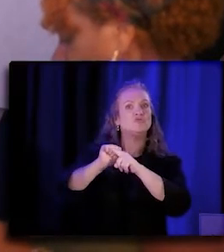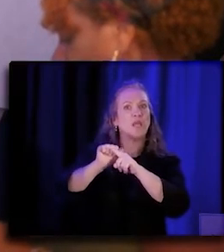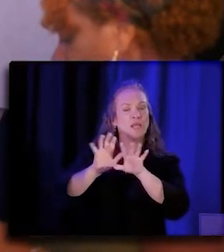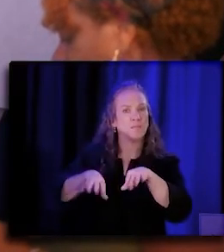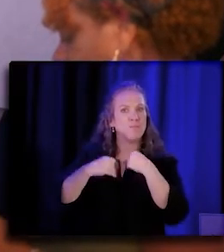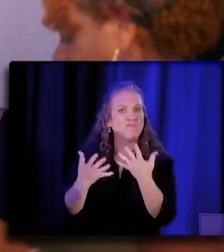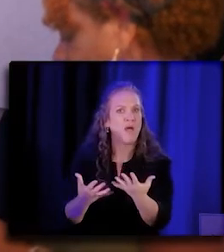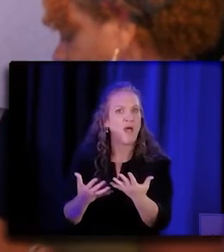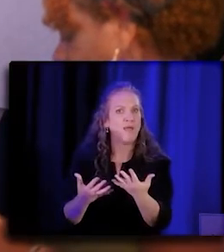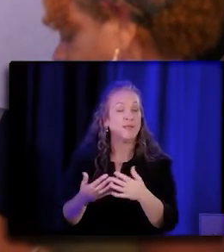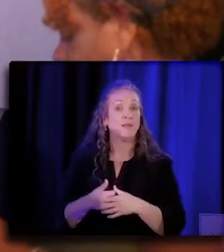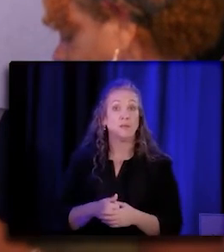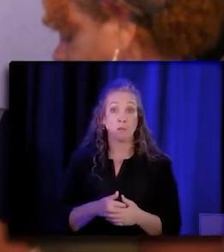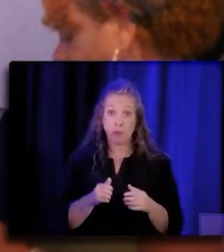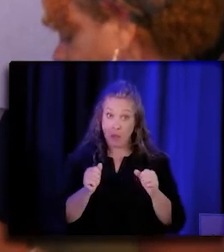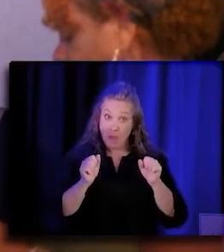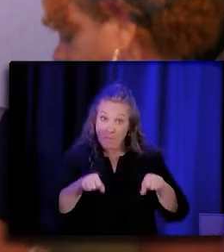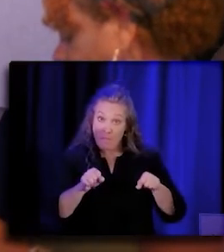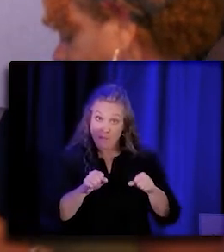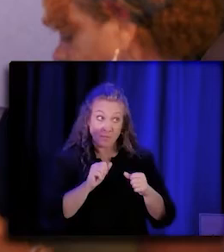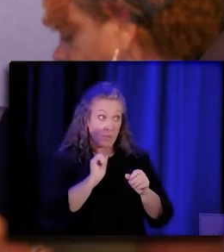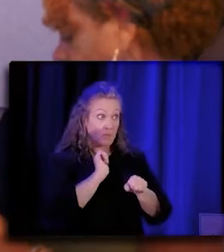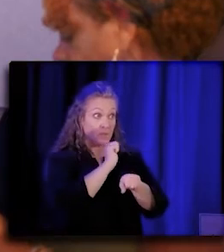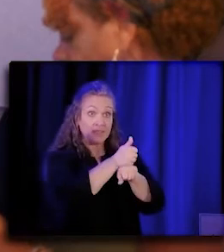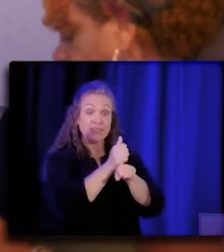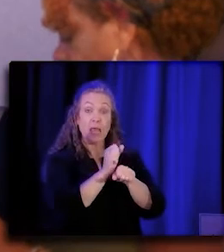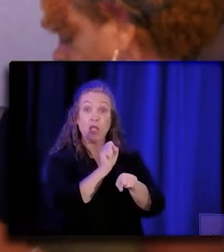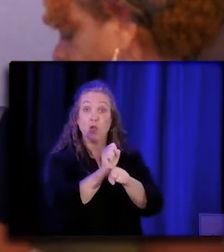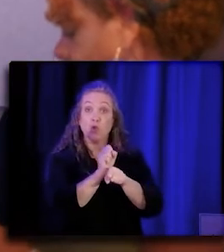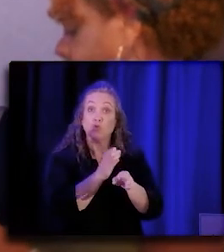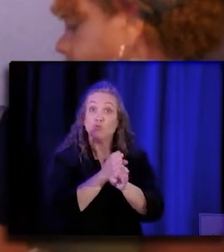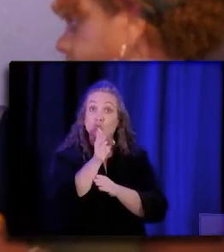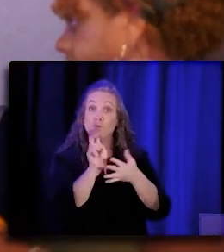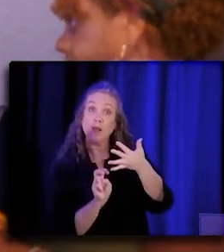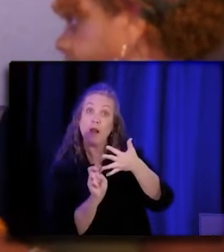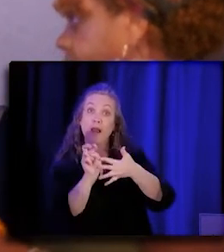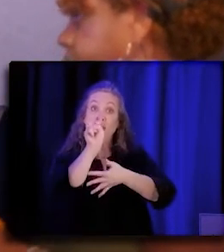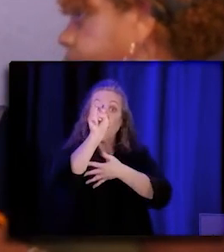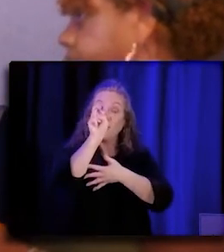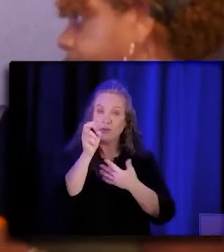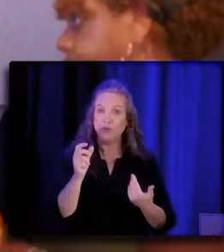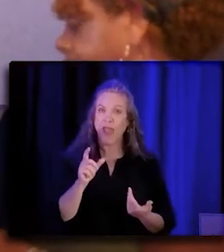Are there ways to build career ladders and really lift up the individuals